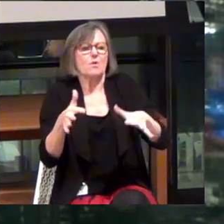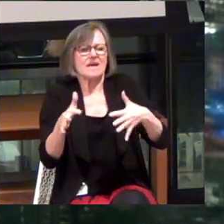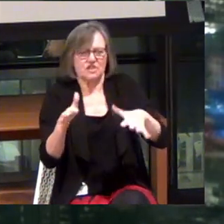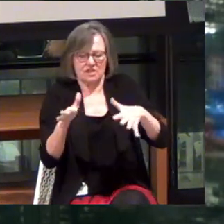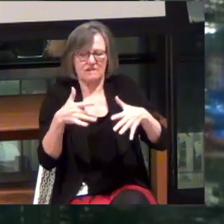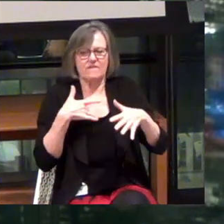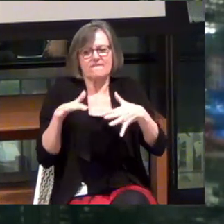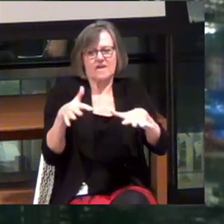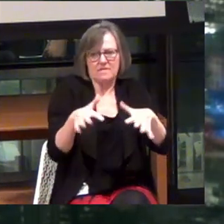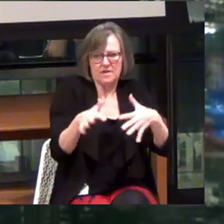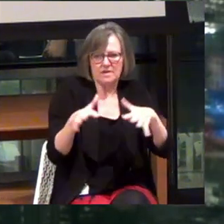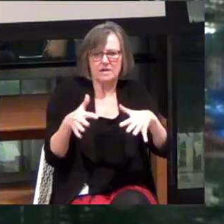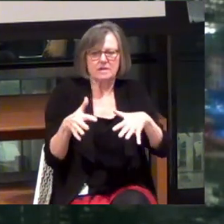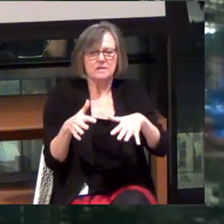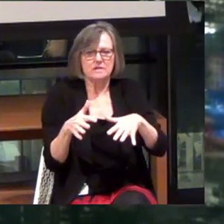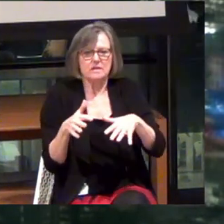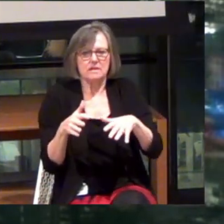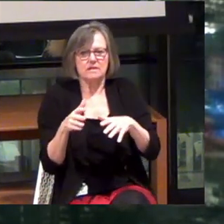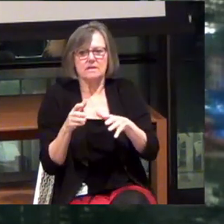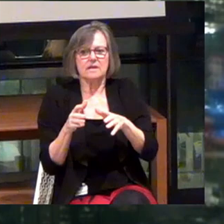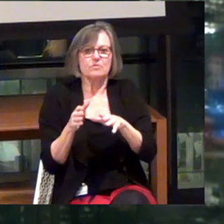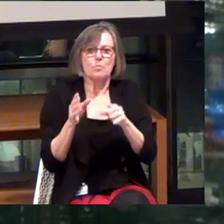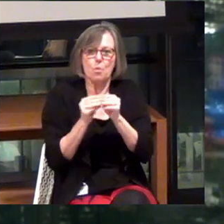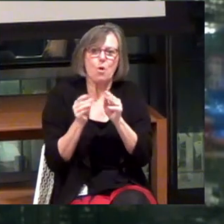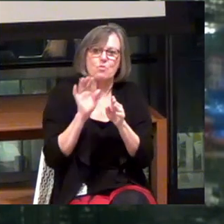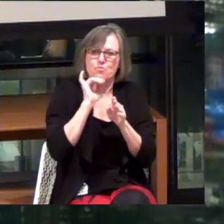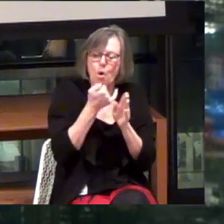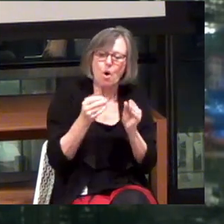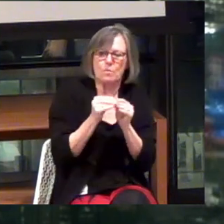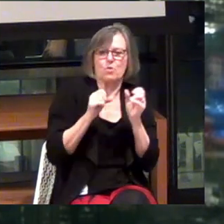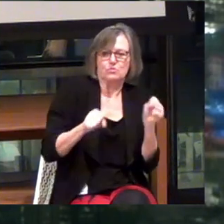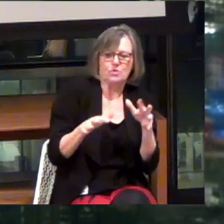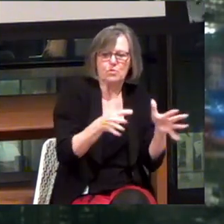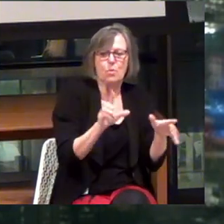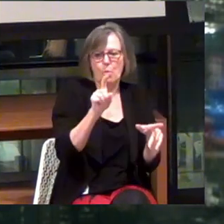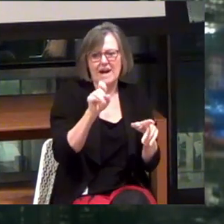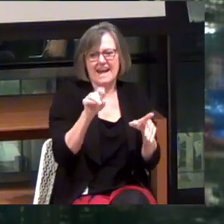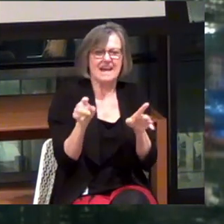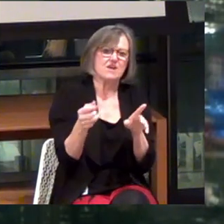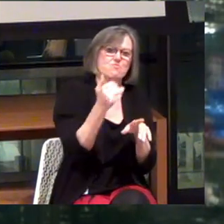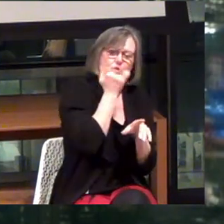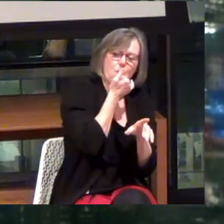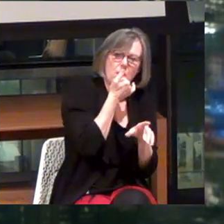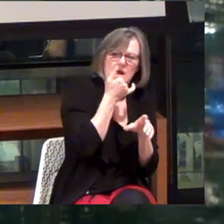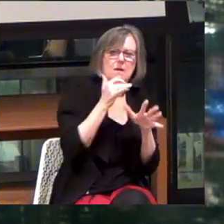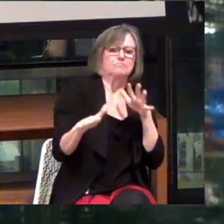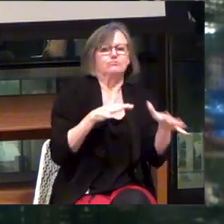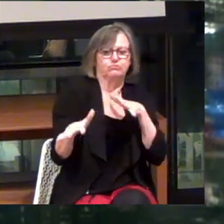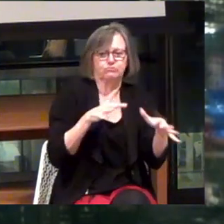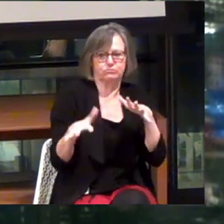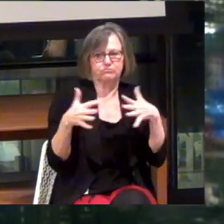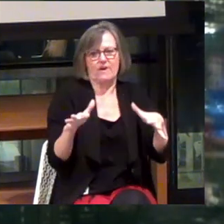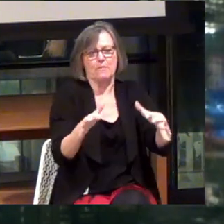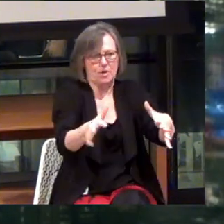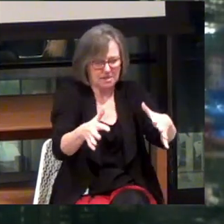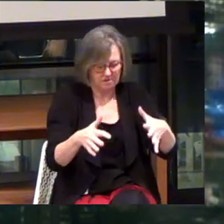And the vibration scales the wronger you are. Until you're 180 degrees the wrong way. We give you the loudest vibration we can.